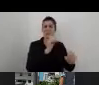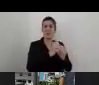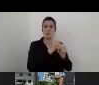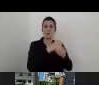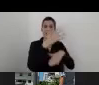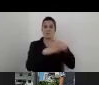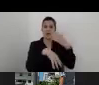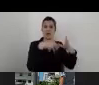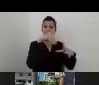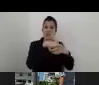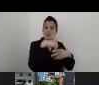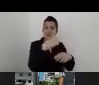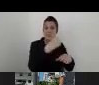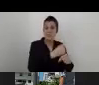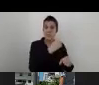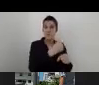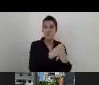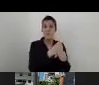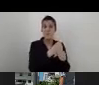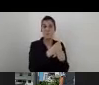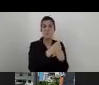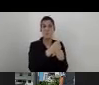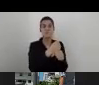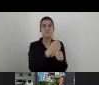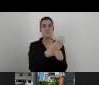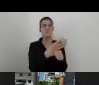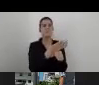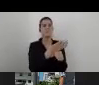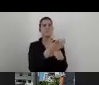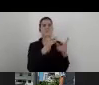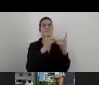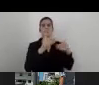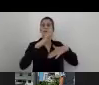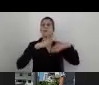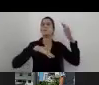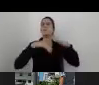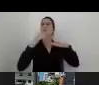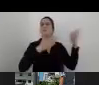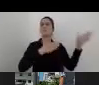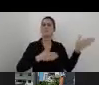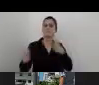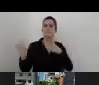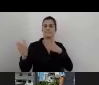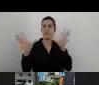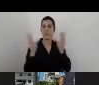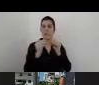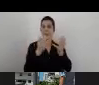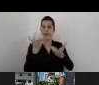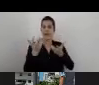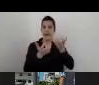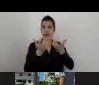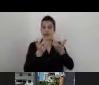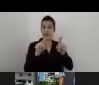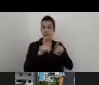that is really structured with a tool, as the A-Check, for example, is something that can be very